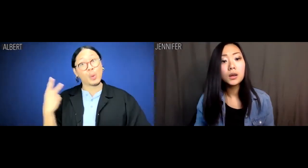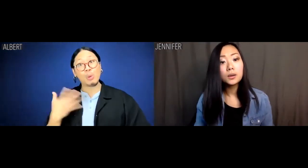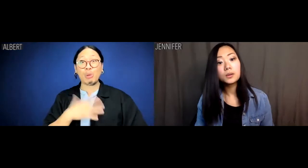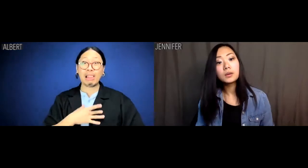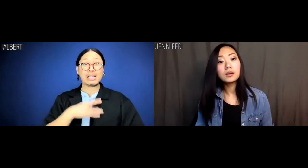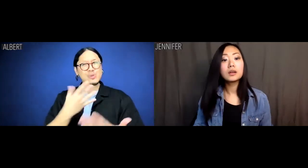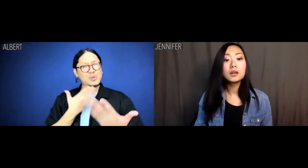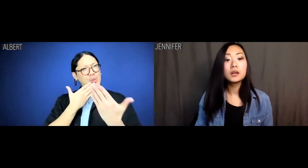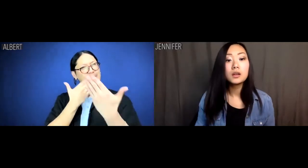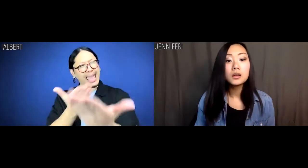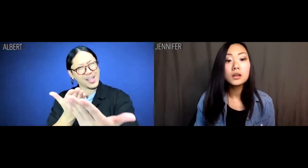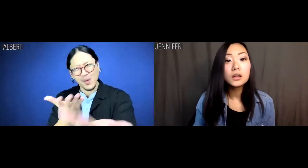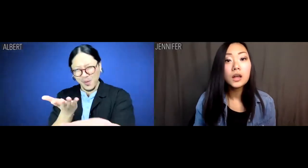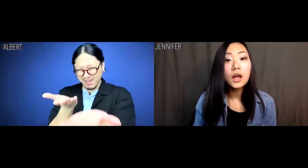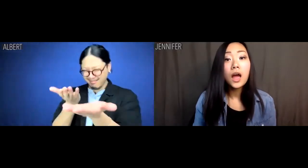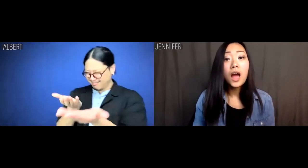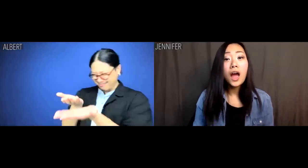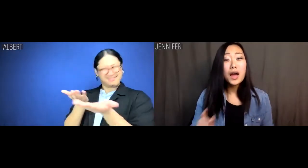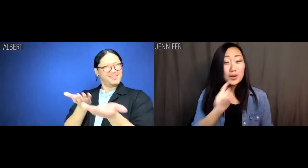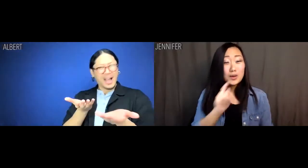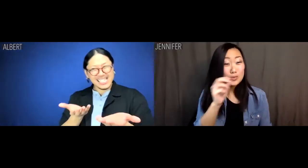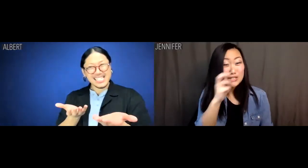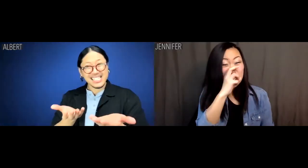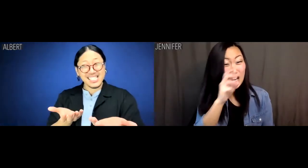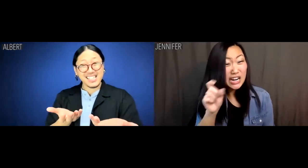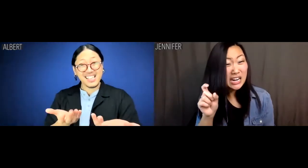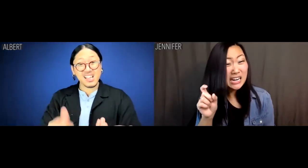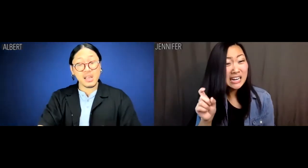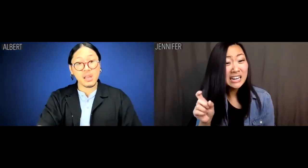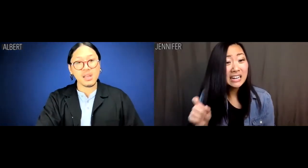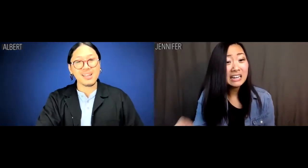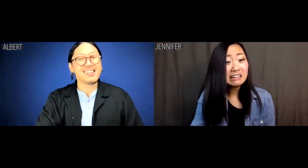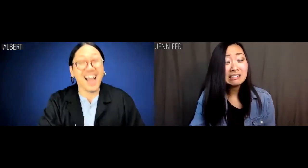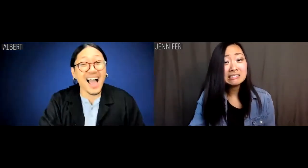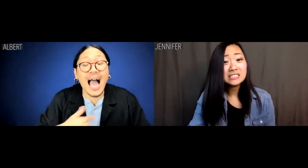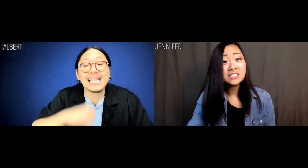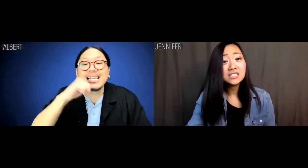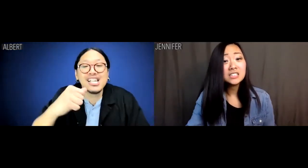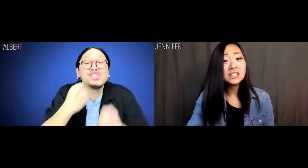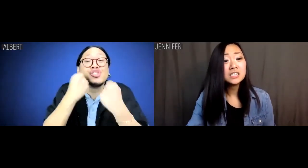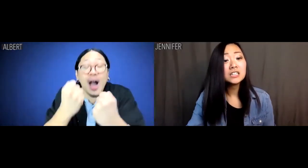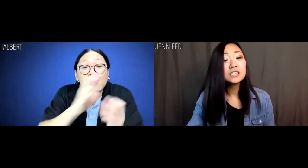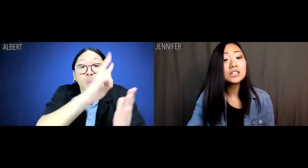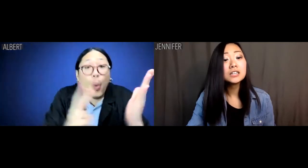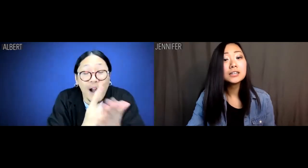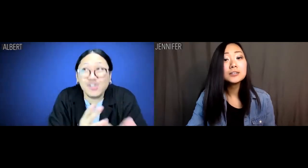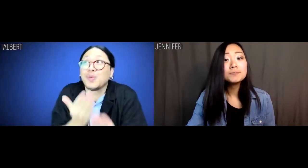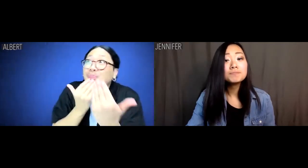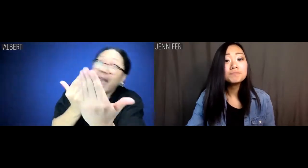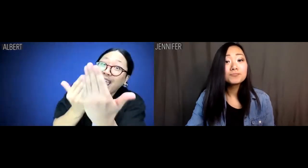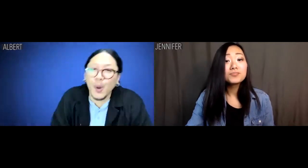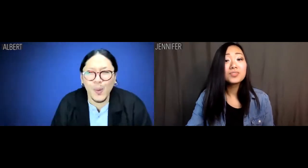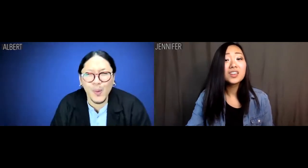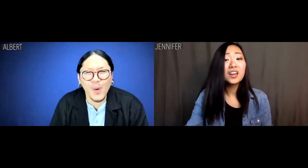we'd like to thank you. Jennifer: Too stern? Albert: I didn't drive two hours to thank them.